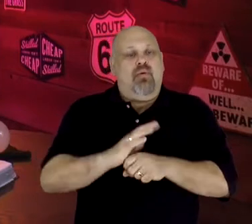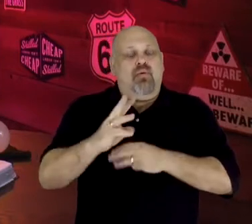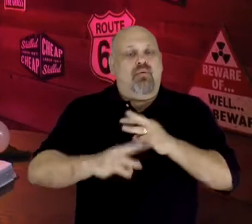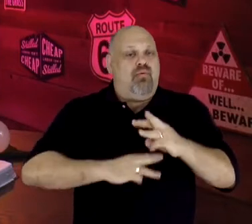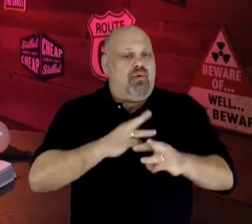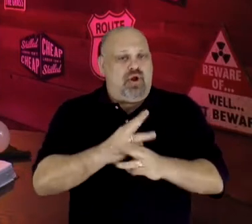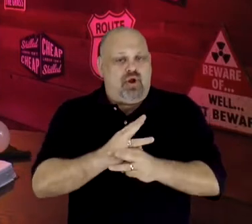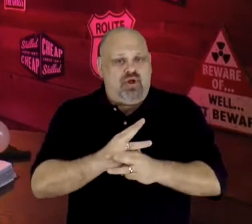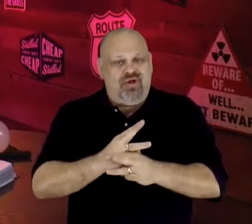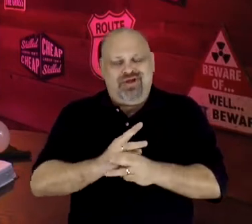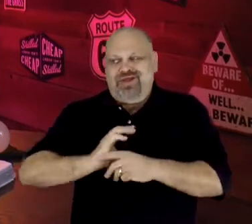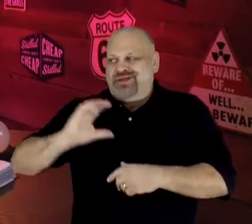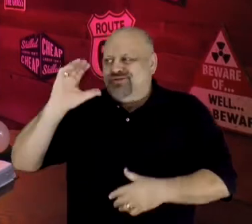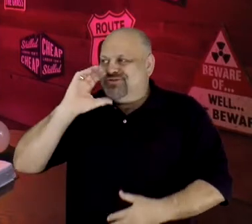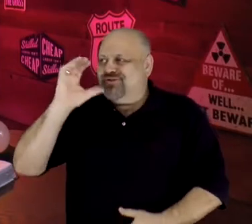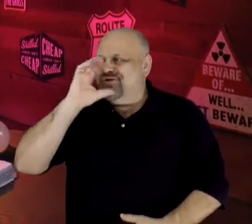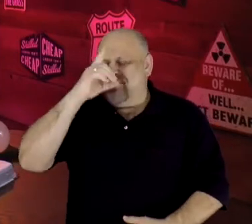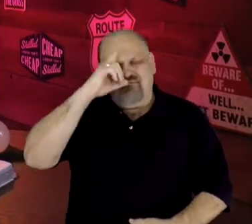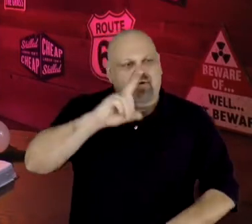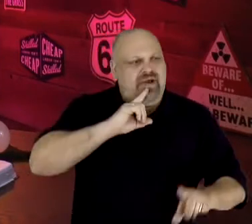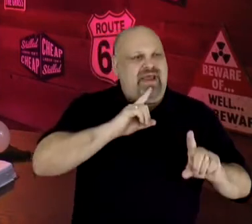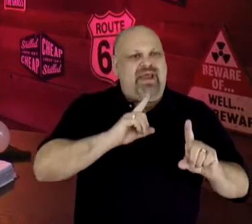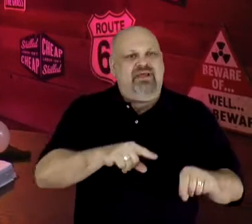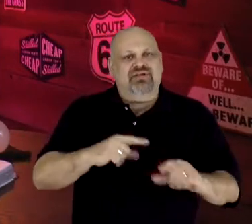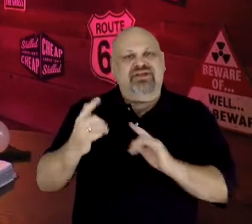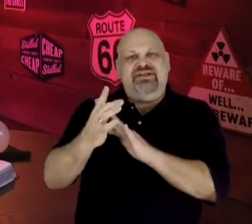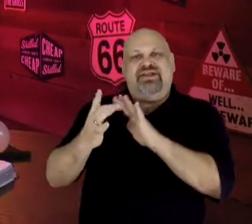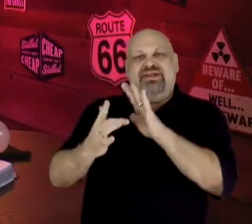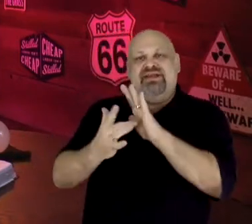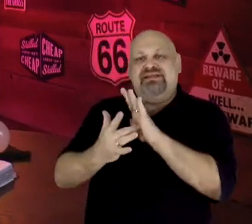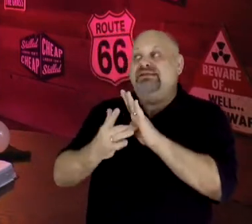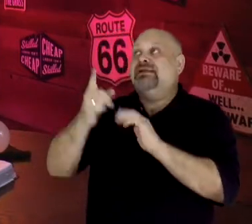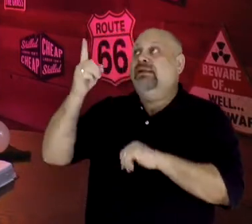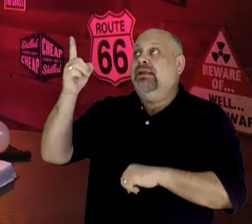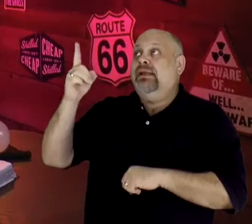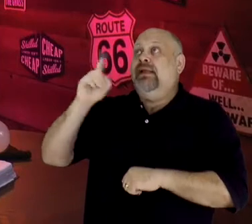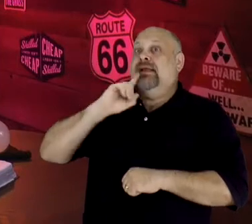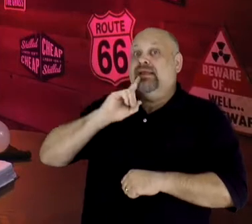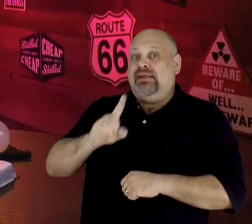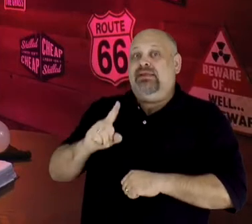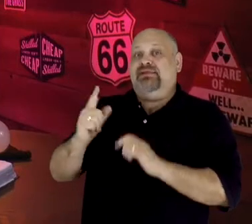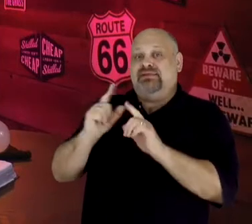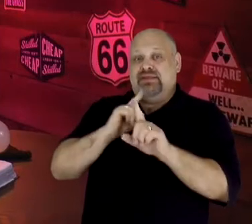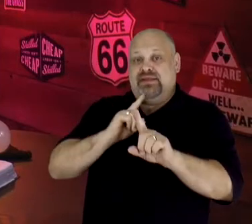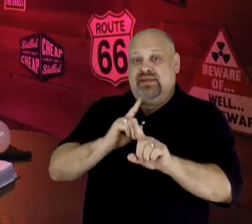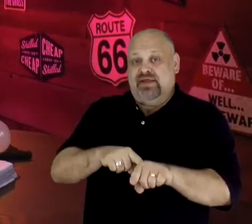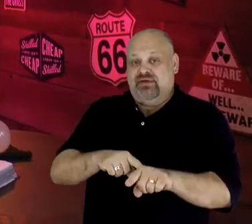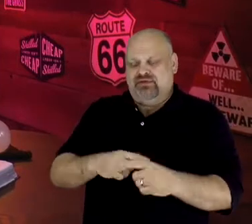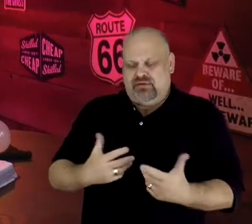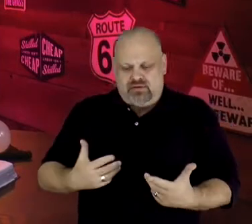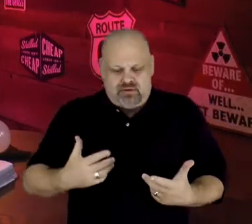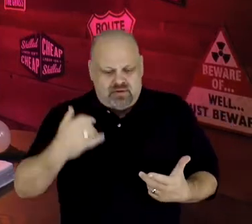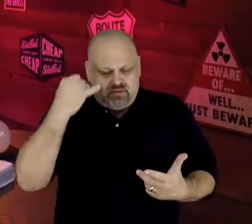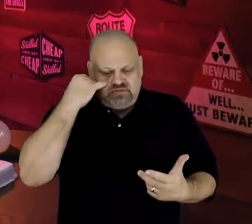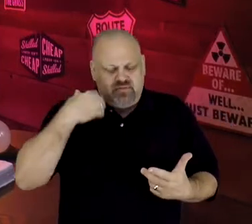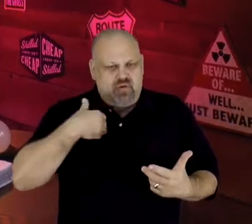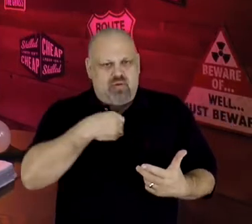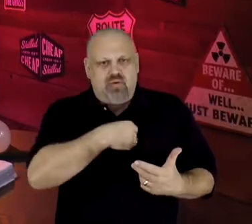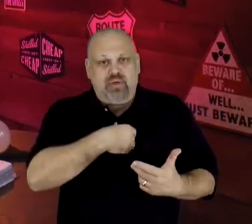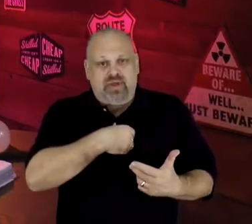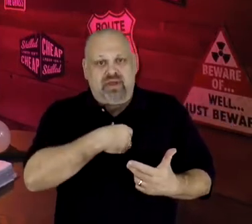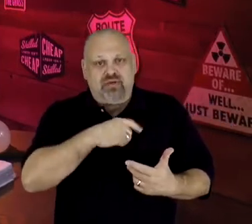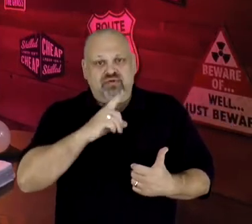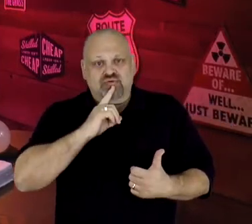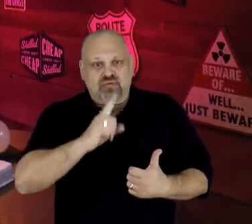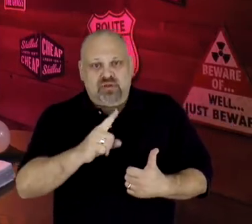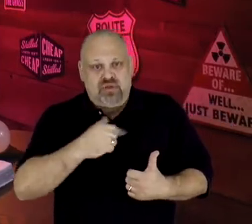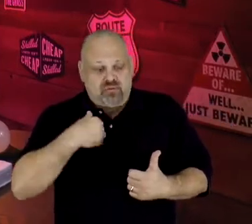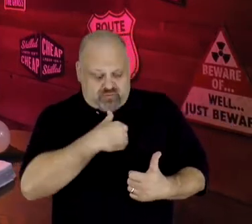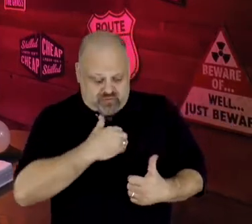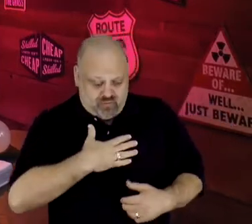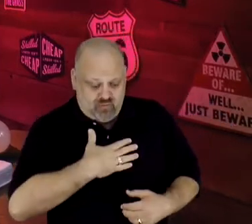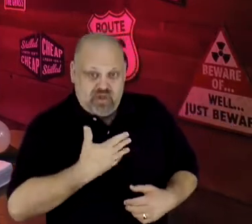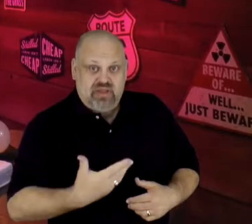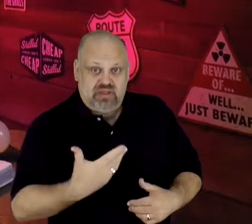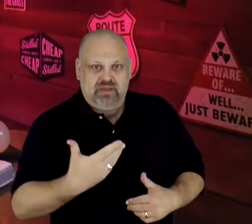is searching for answers–Jesus is the answer. What if we were truly willing to become less–